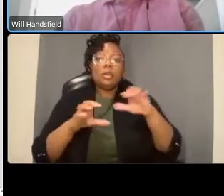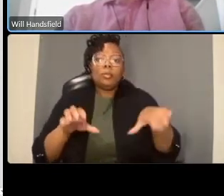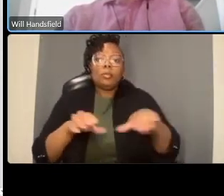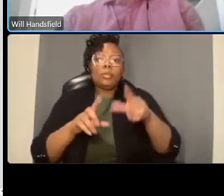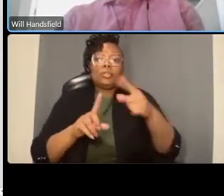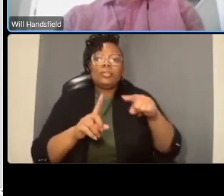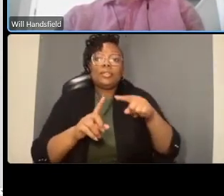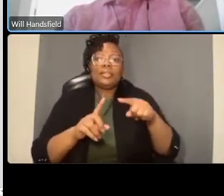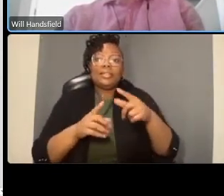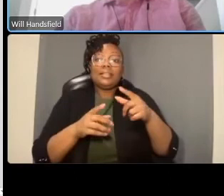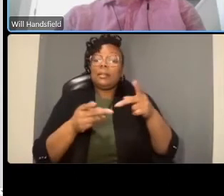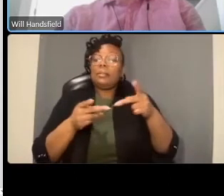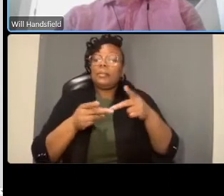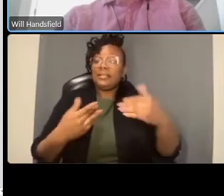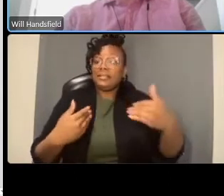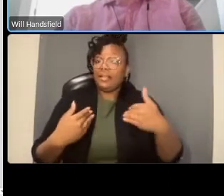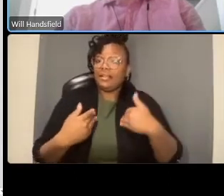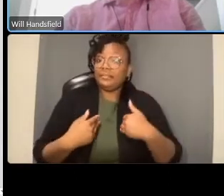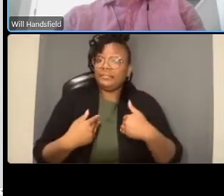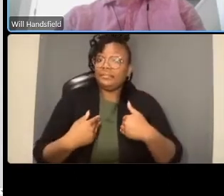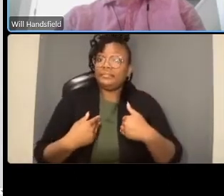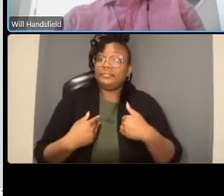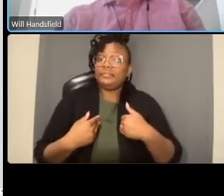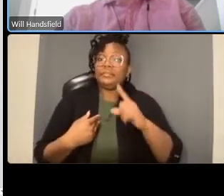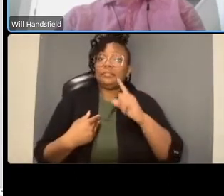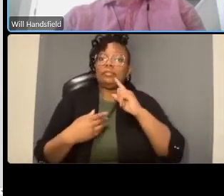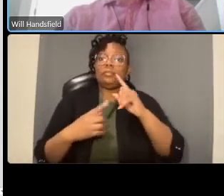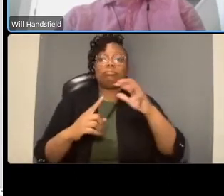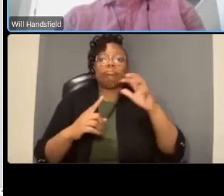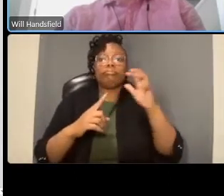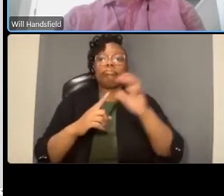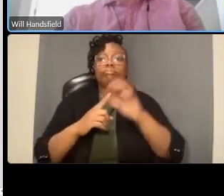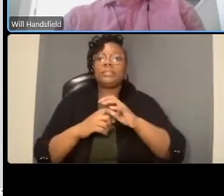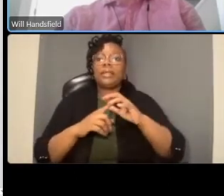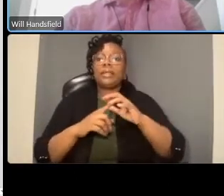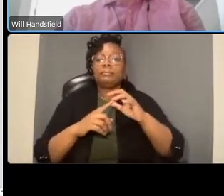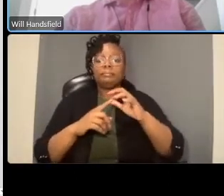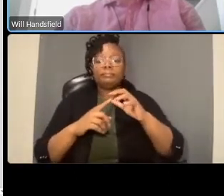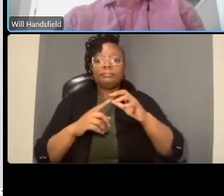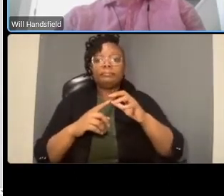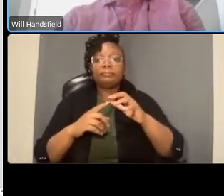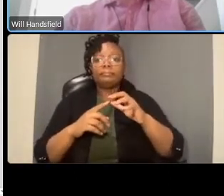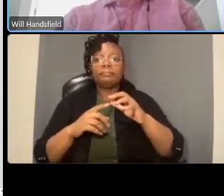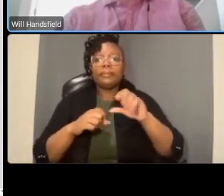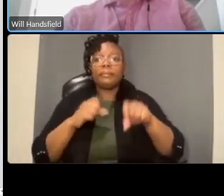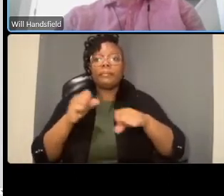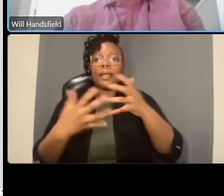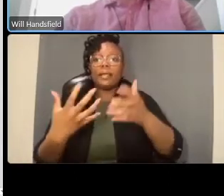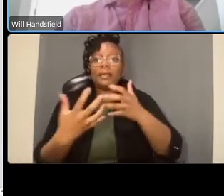increase the overall capacity of a road one of our citywide goals is to get people to shift modes